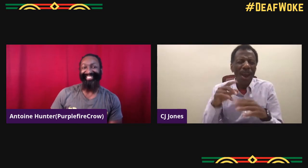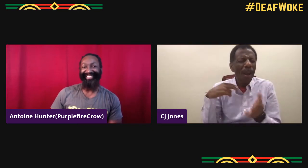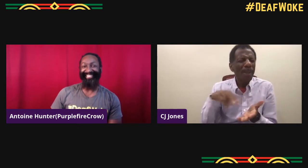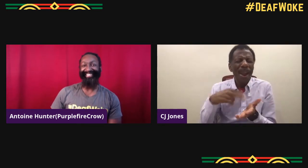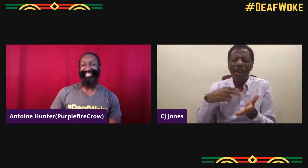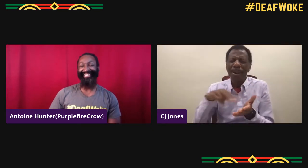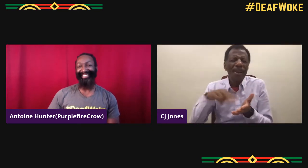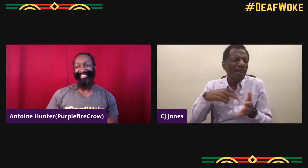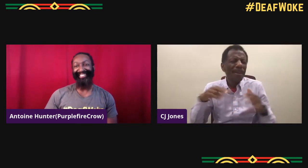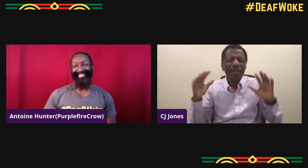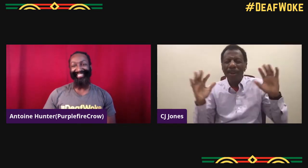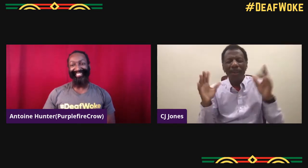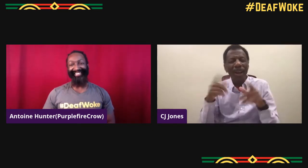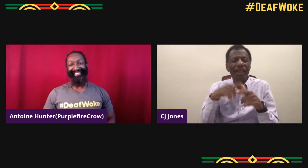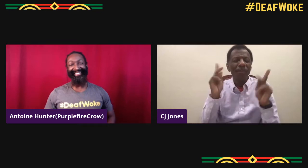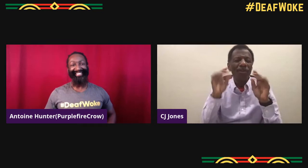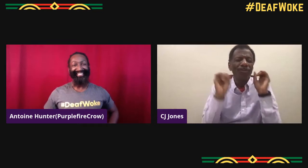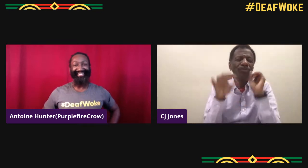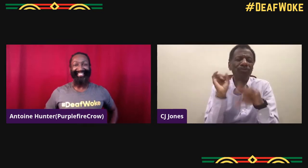Back in the day he was like the Mississippi Ravers